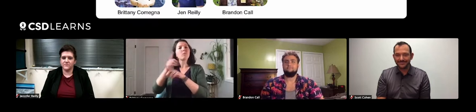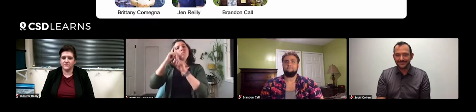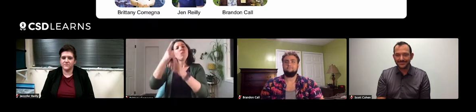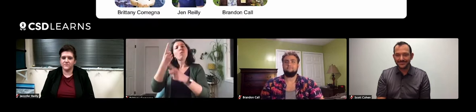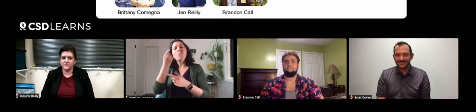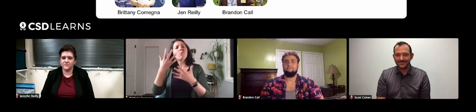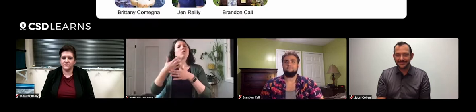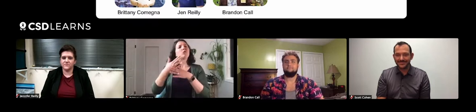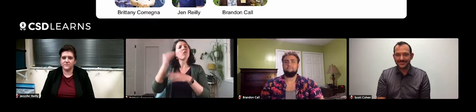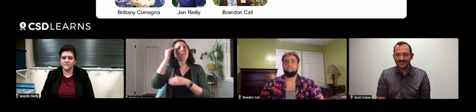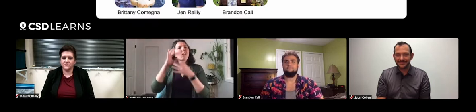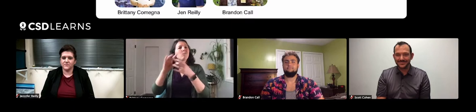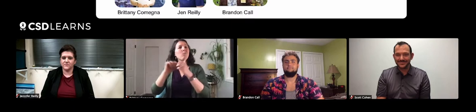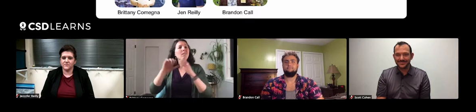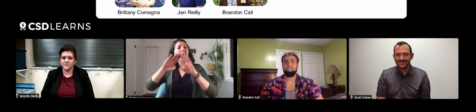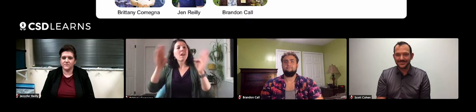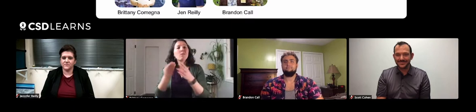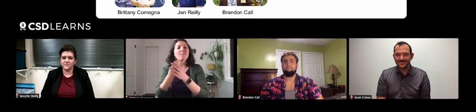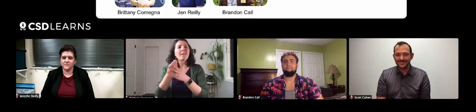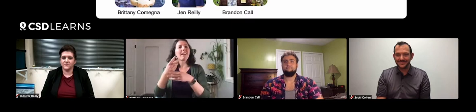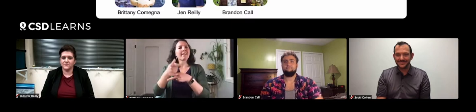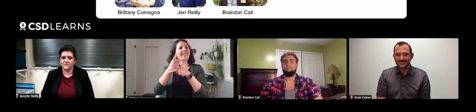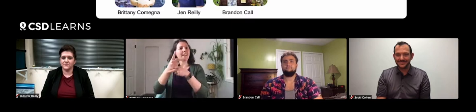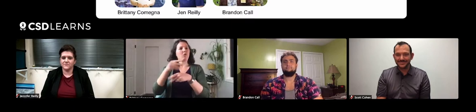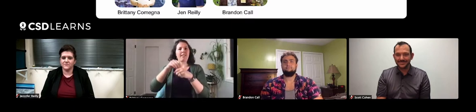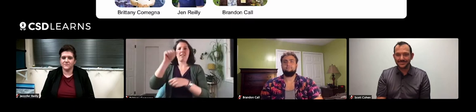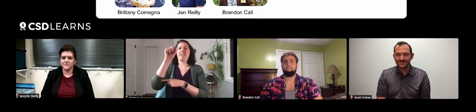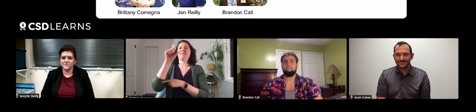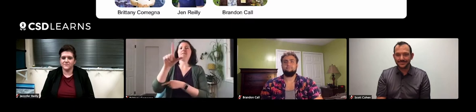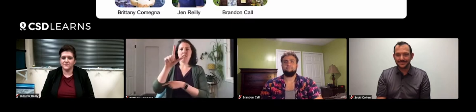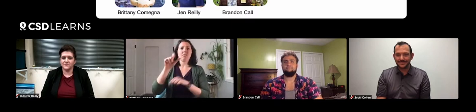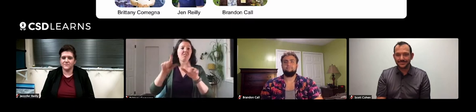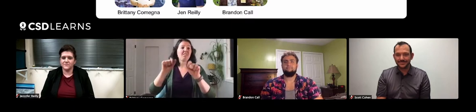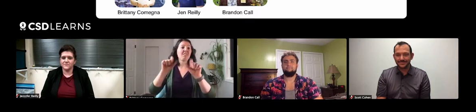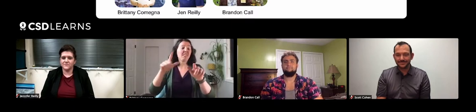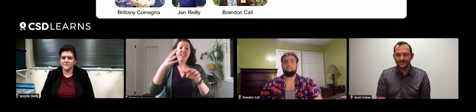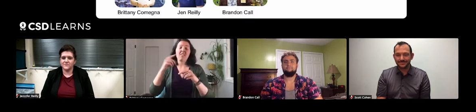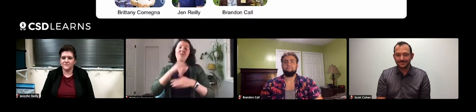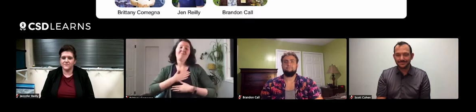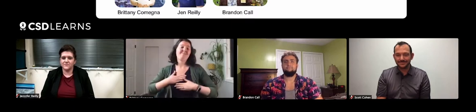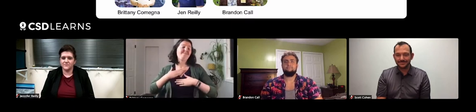with the goal of sharing knowledge about house plant care in ASL. We post many videos about that,